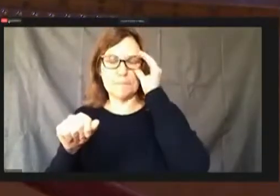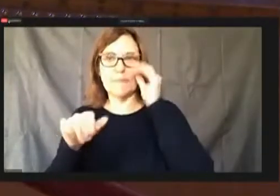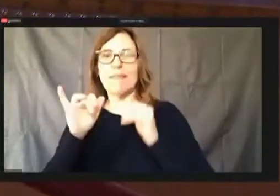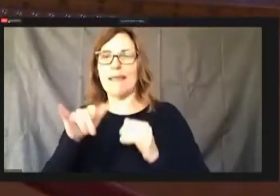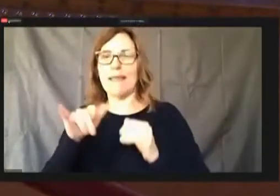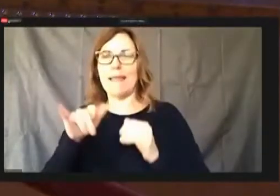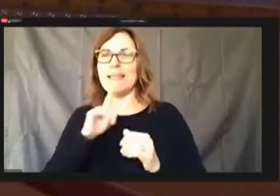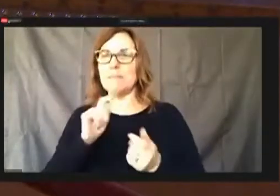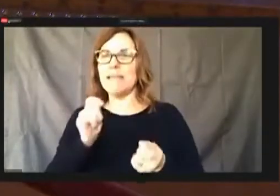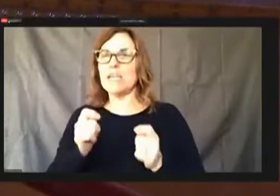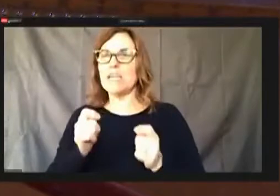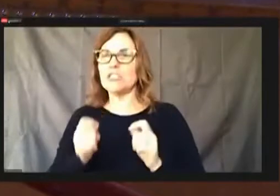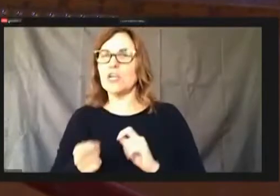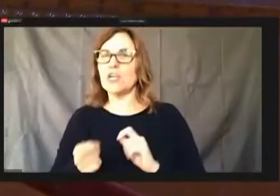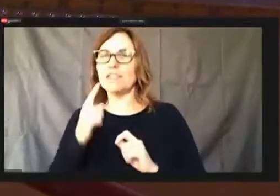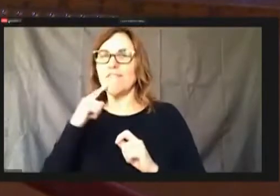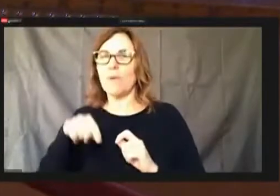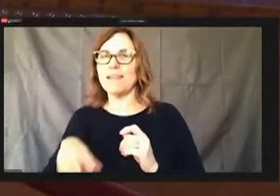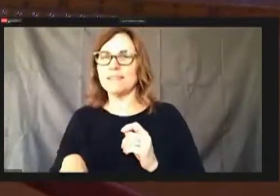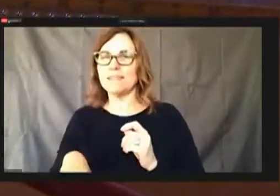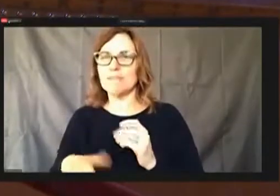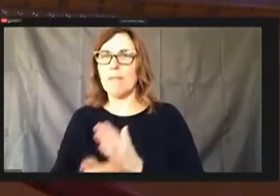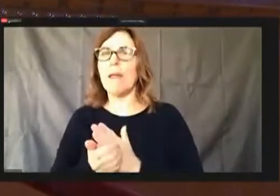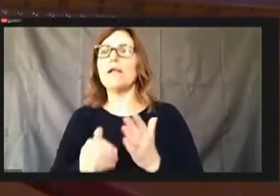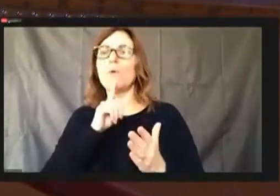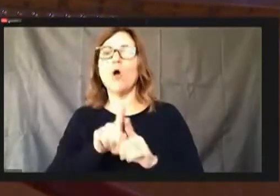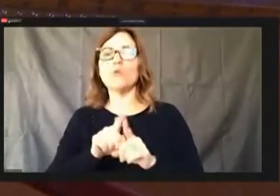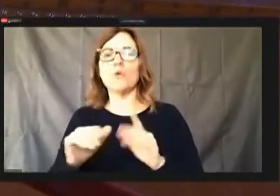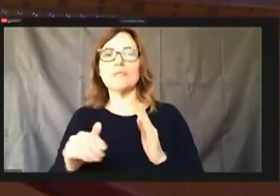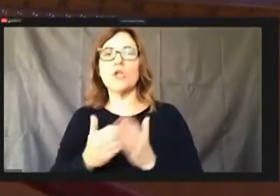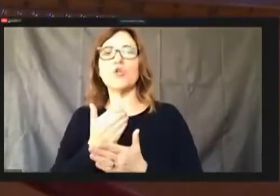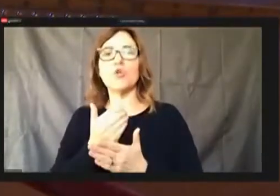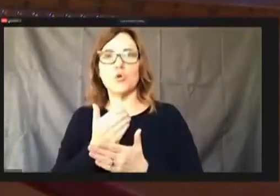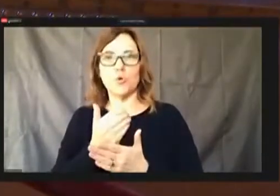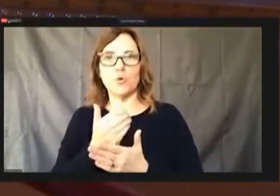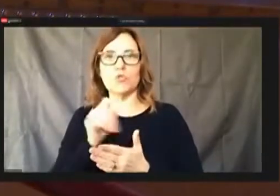And there's a new tuition reimbursement, and we'll see a chess.